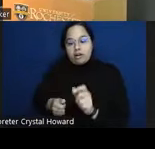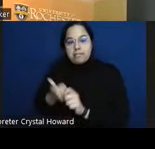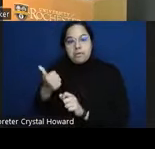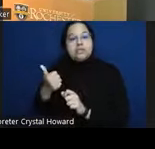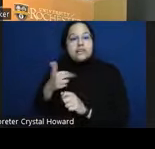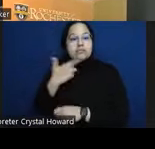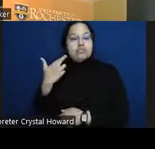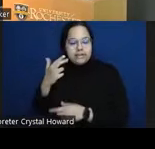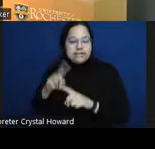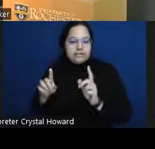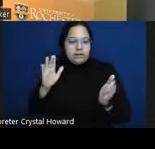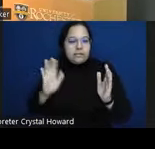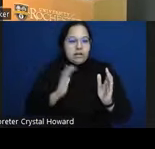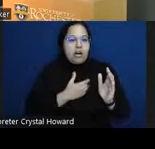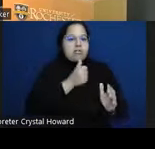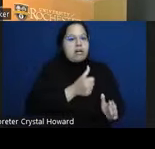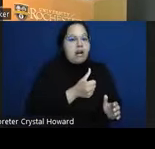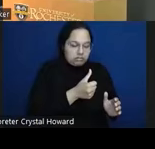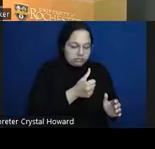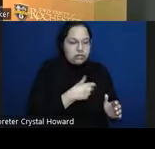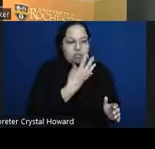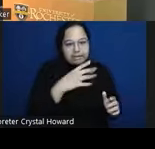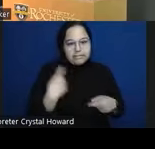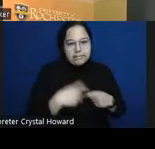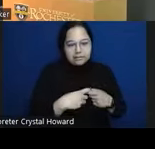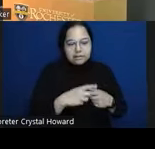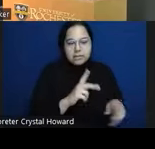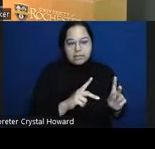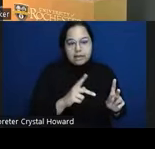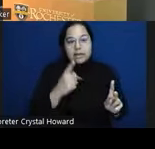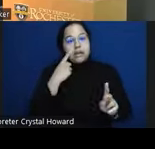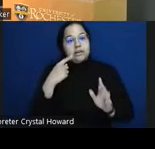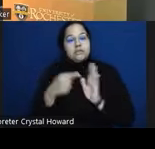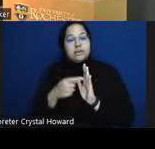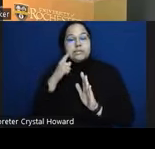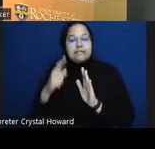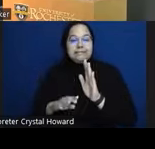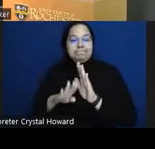the peak among Latinos in your mid in like your 20s whereas typically for non-hispanic whites you